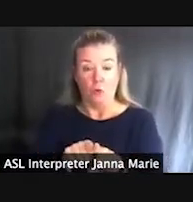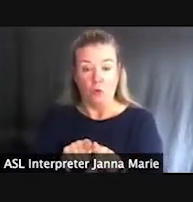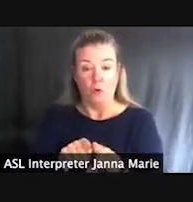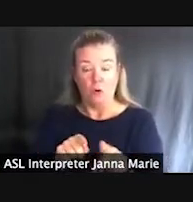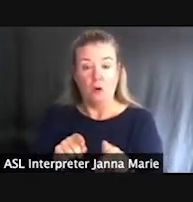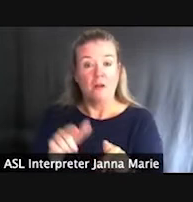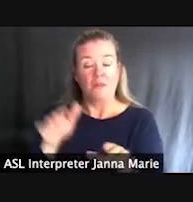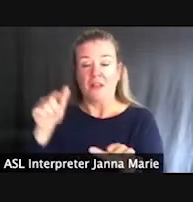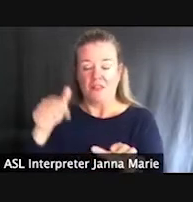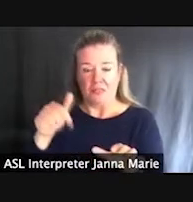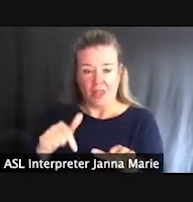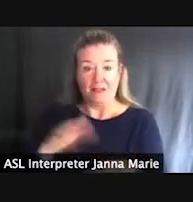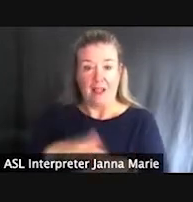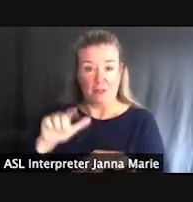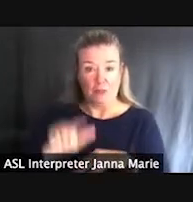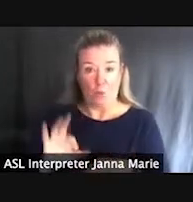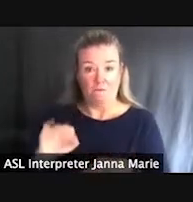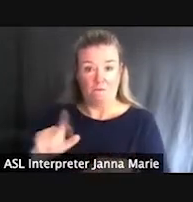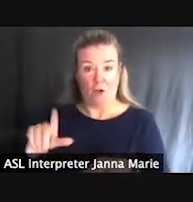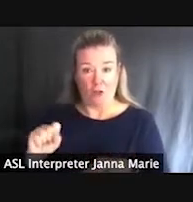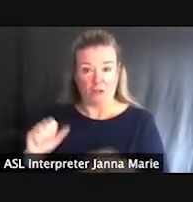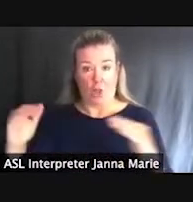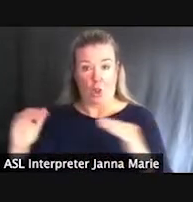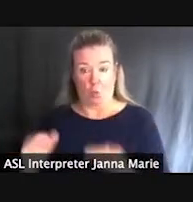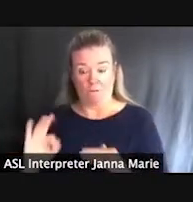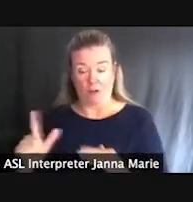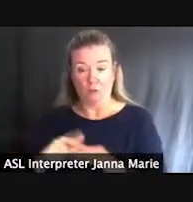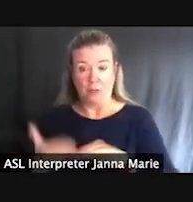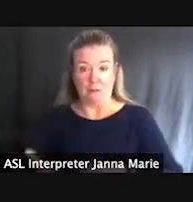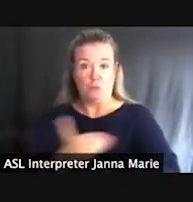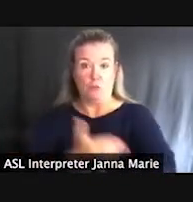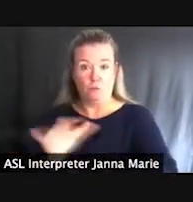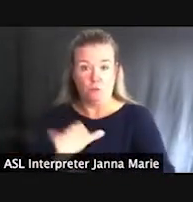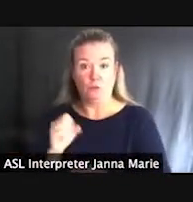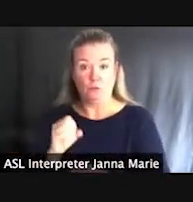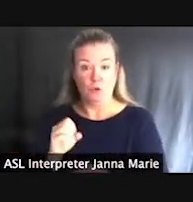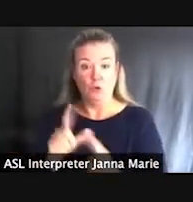Falls was also improved so it meets the ADA accessibility.